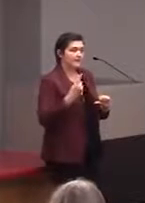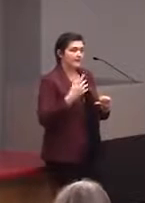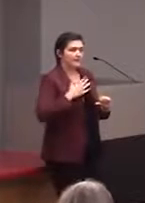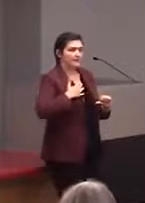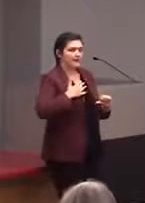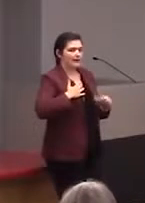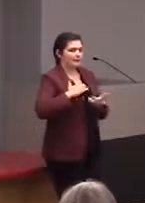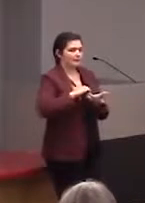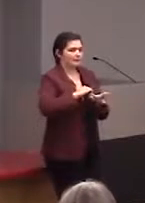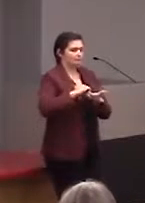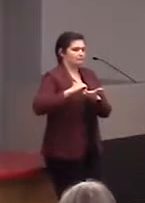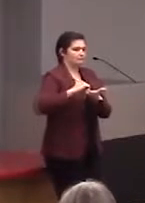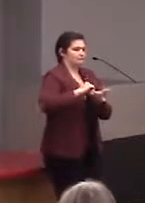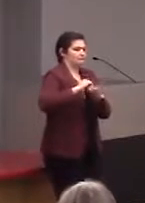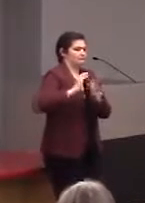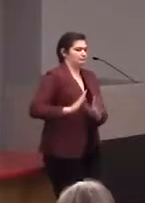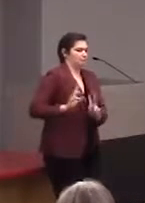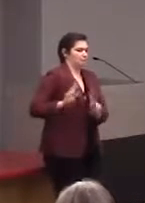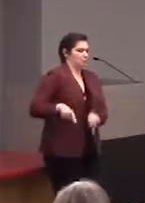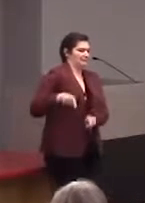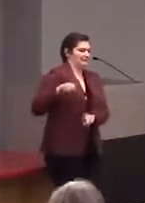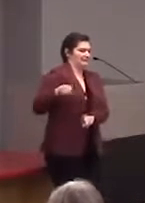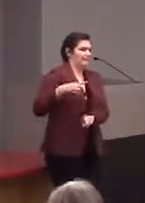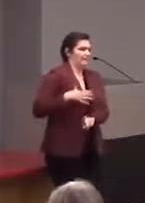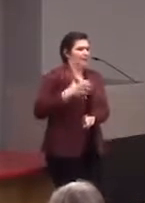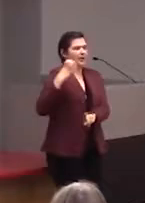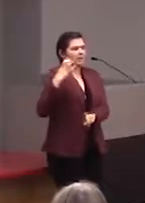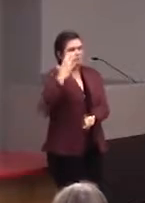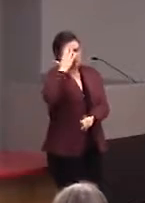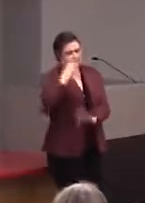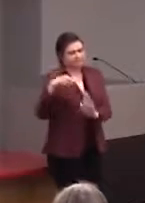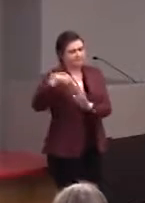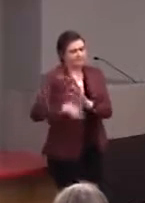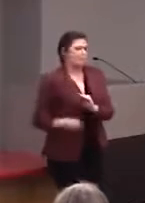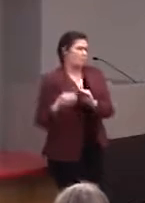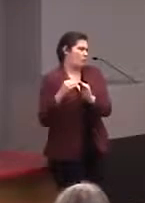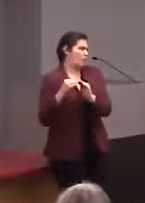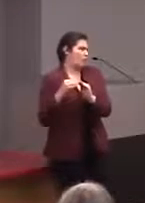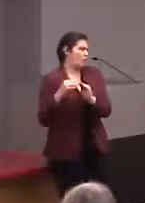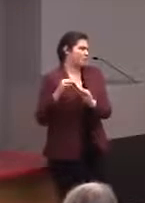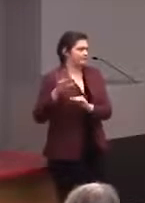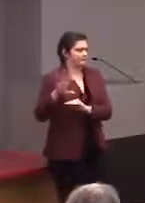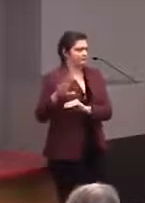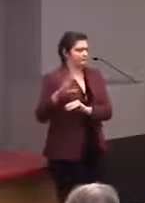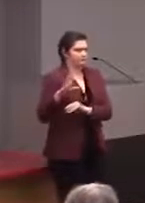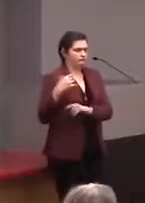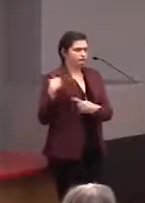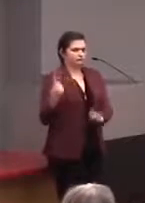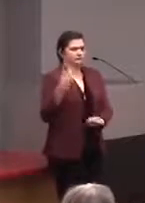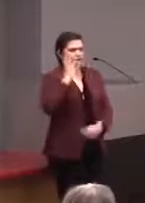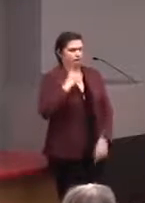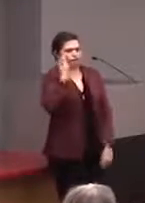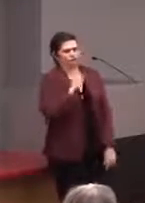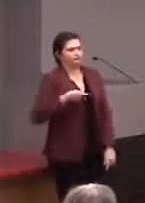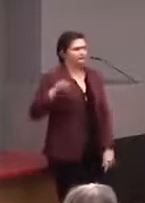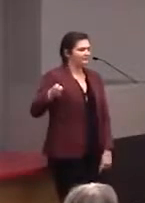my boss, would know a lot about because he's been doing this a while, but we've used things like,